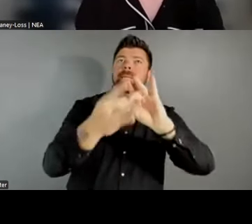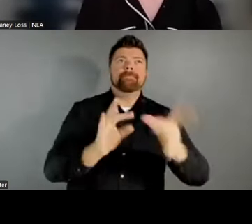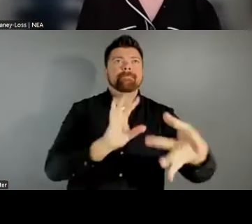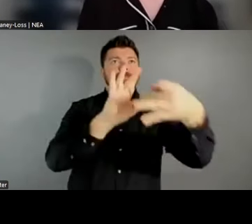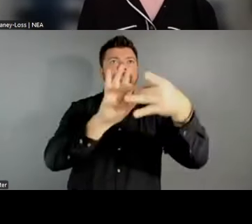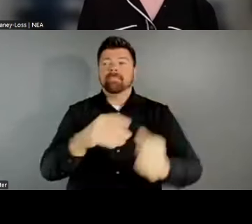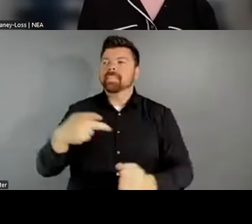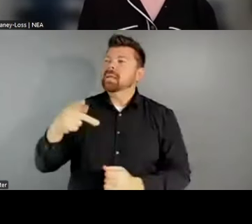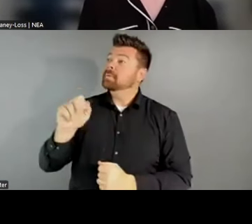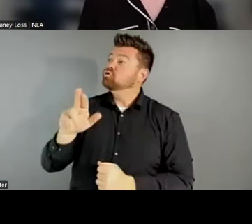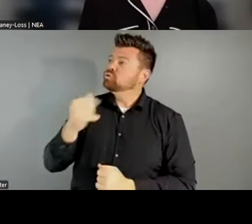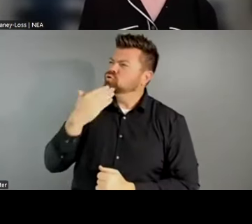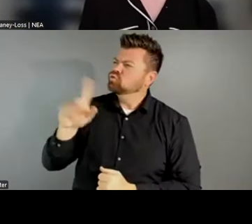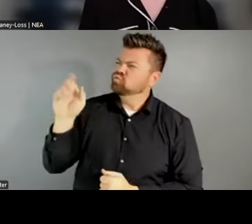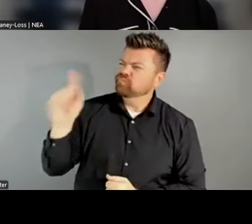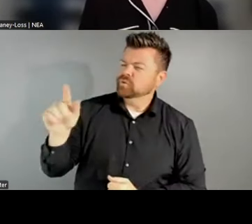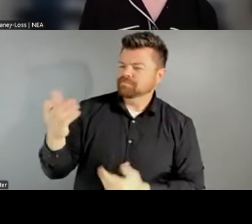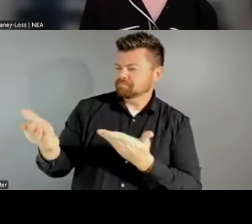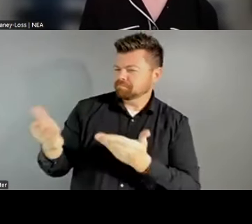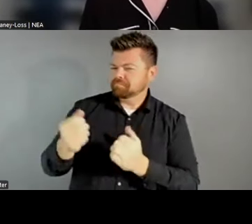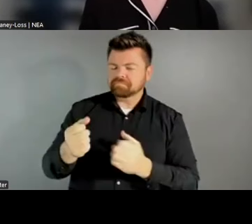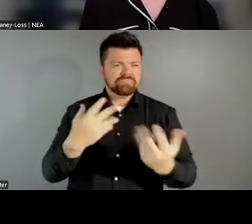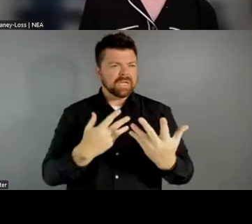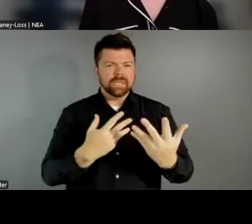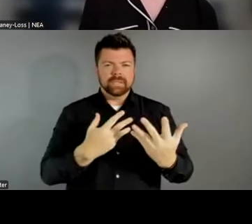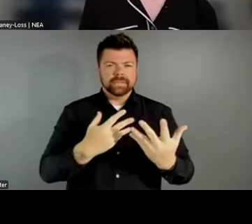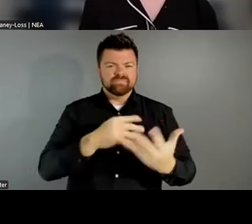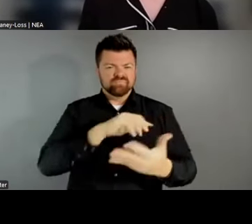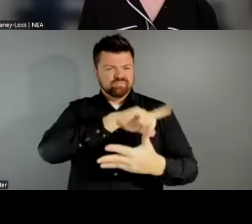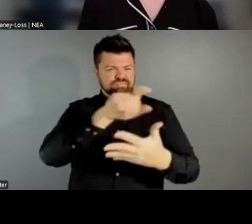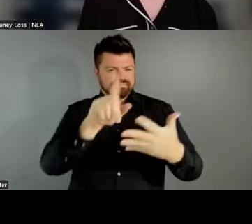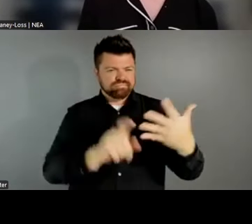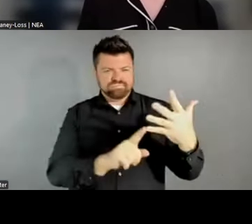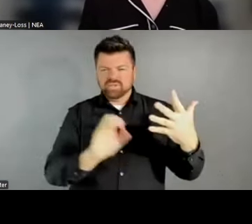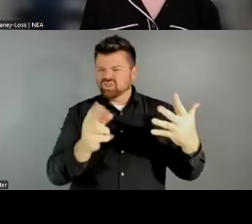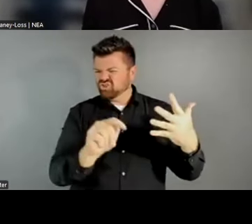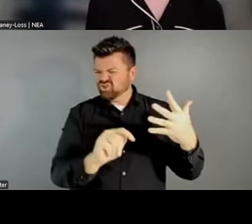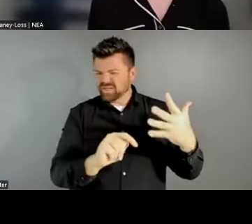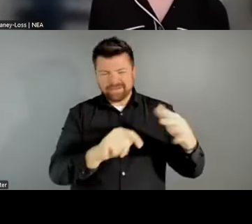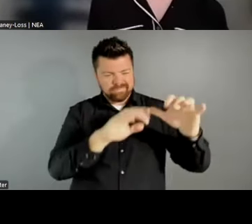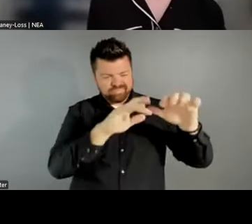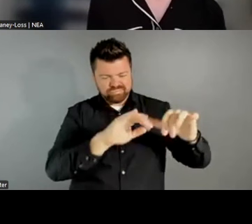to you. There's been a number of questions in the chat around what's the correlation of